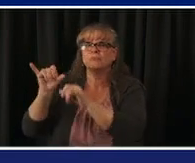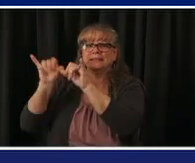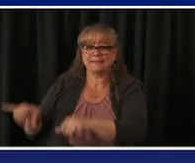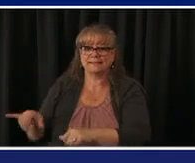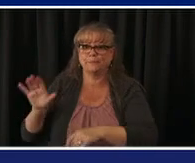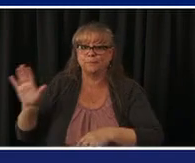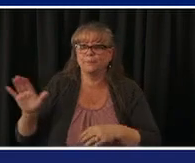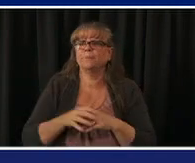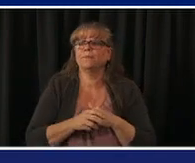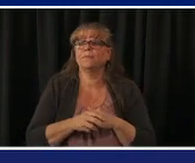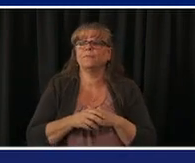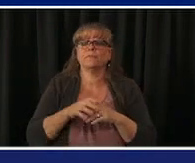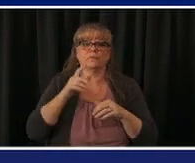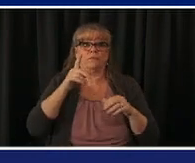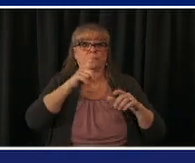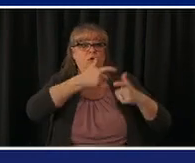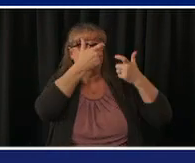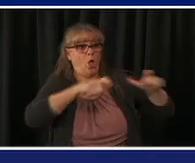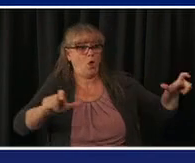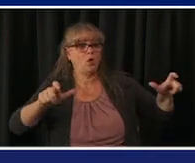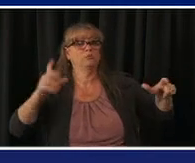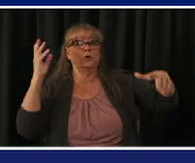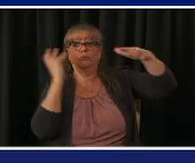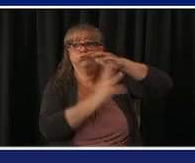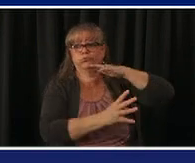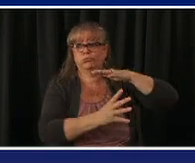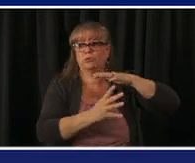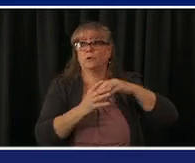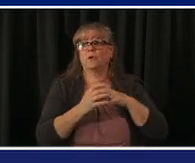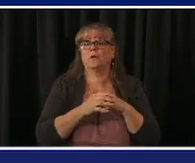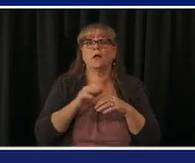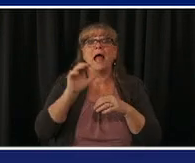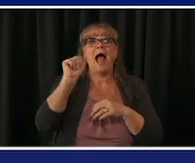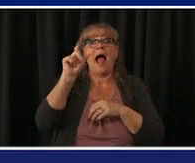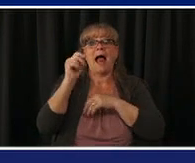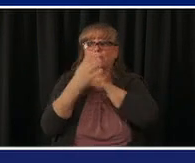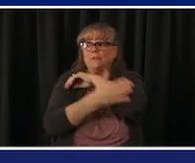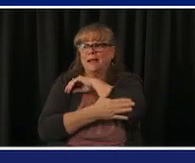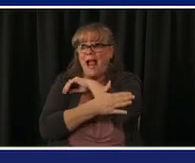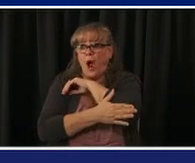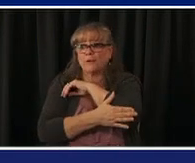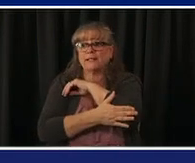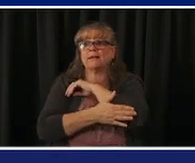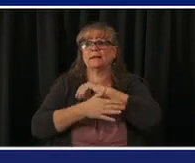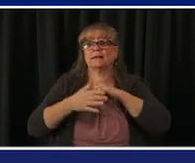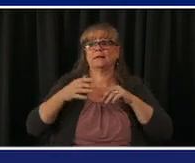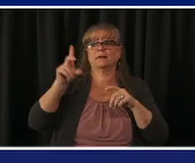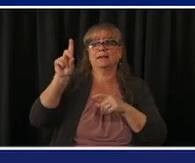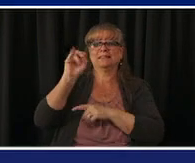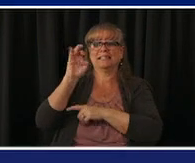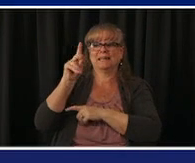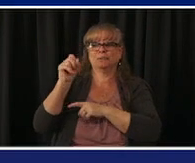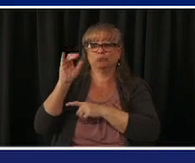adams county dick's sporting goods is open uh el paso broadmoor world arena mesa county convention